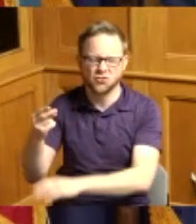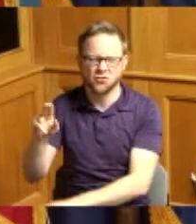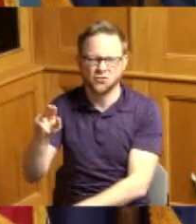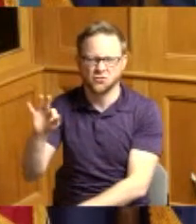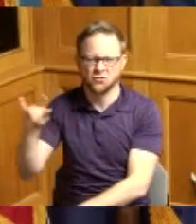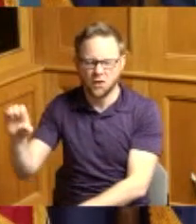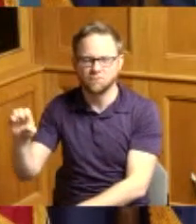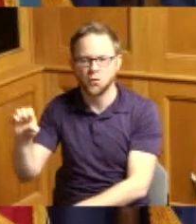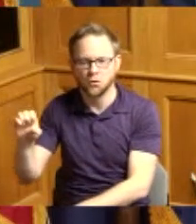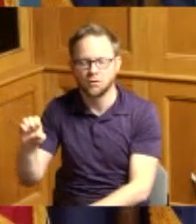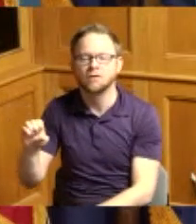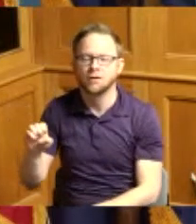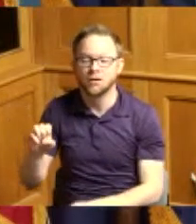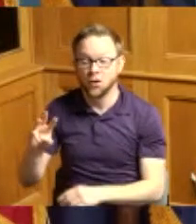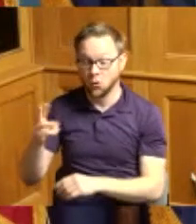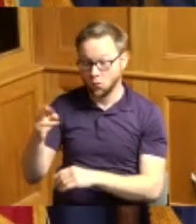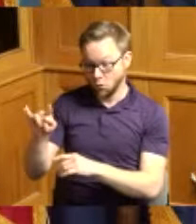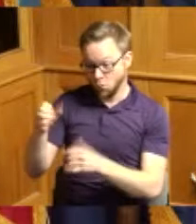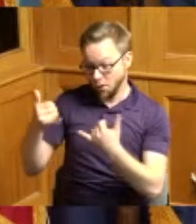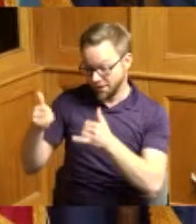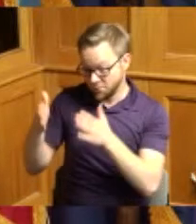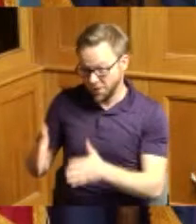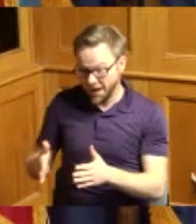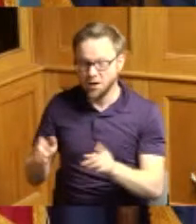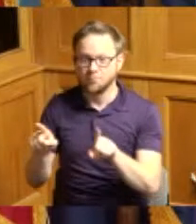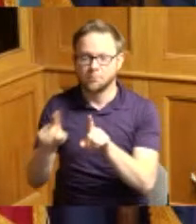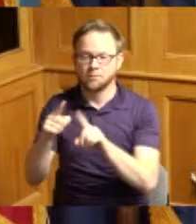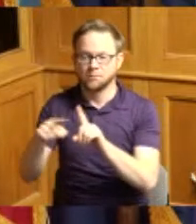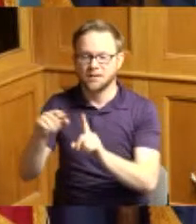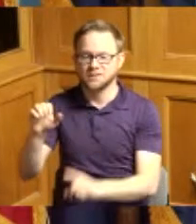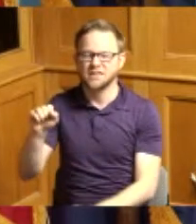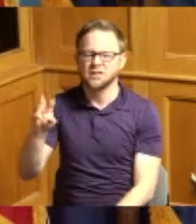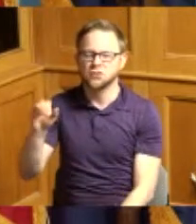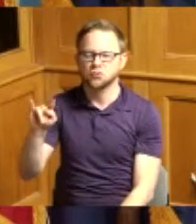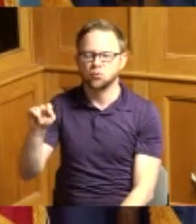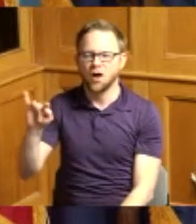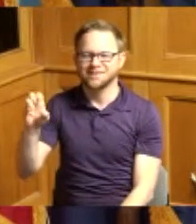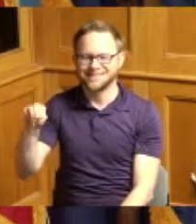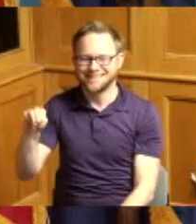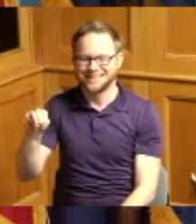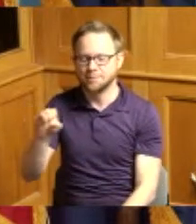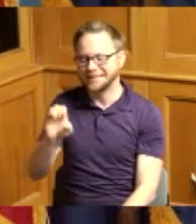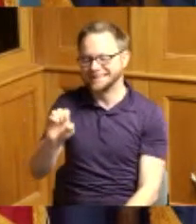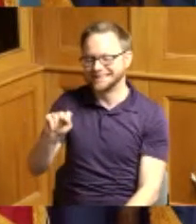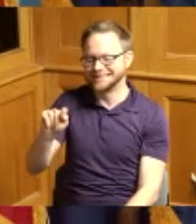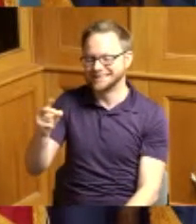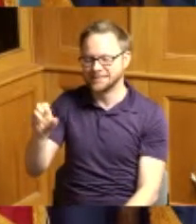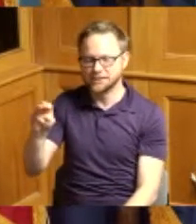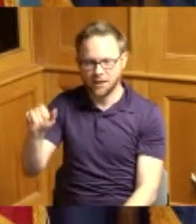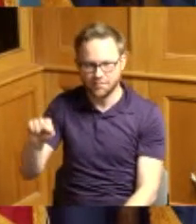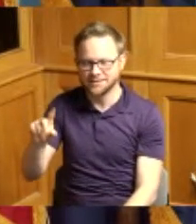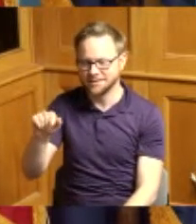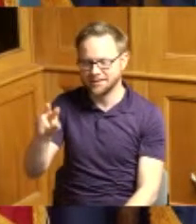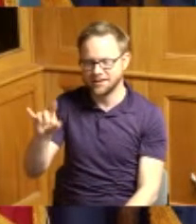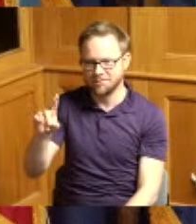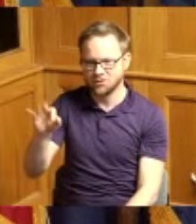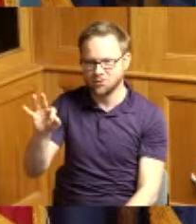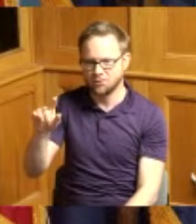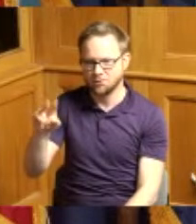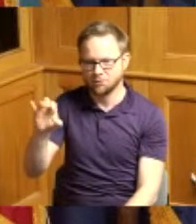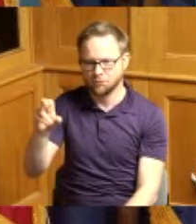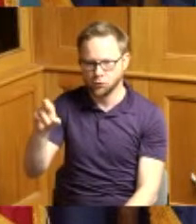and the SWAT team Eric Thomas called ET Thomas David Fulcher Lewis Billups and Solomon Wilcox